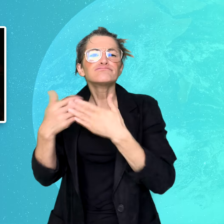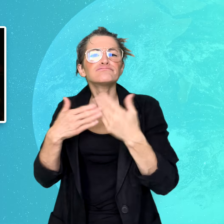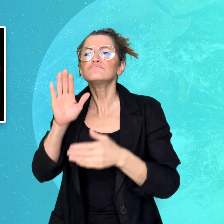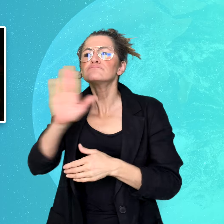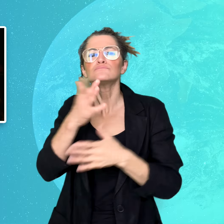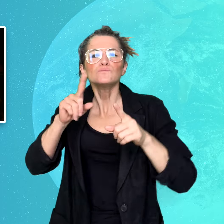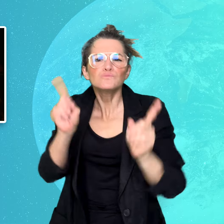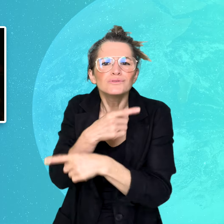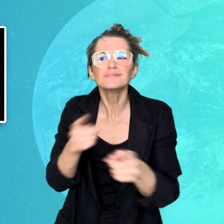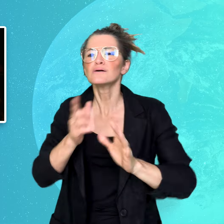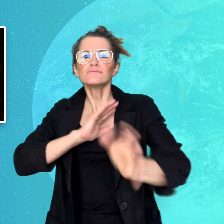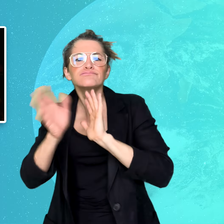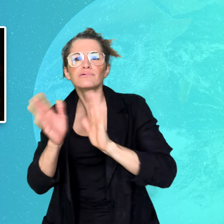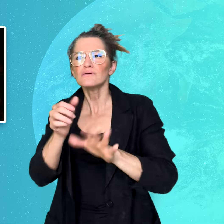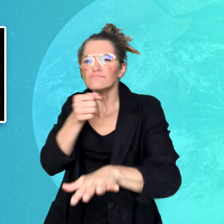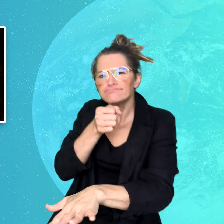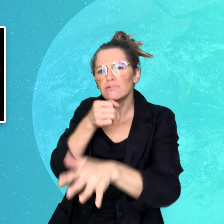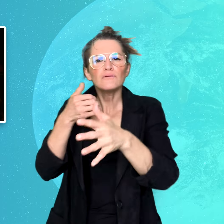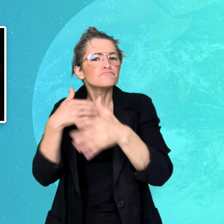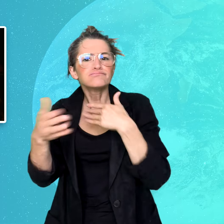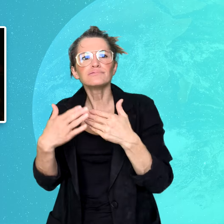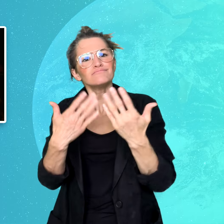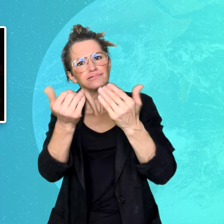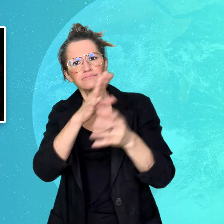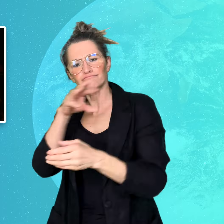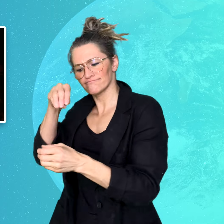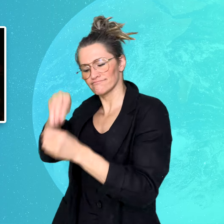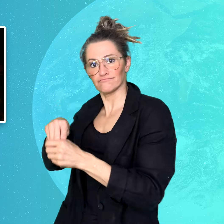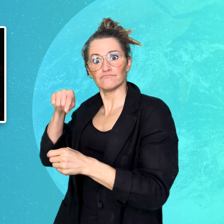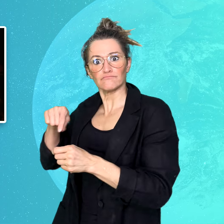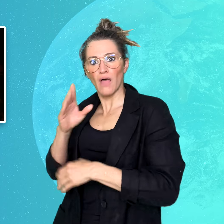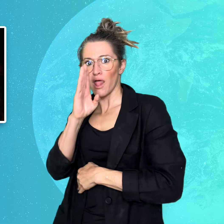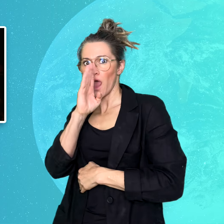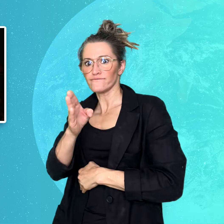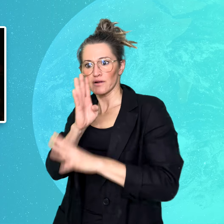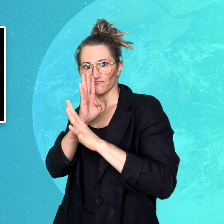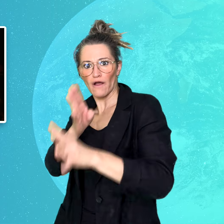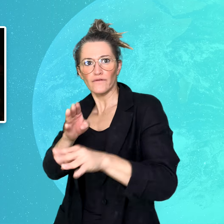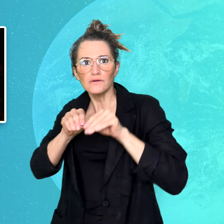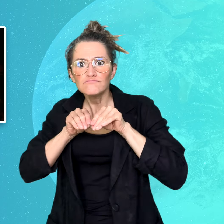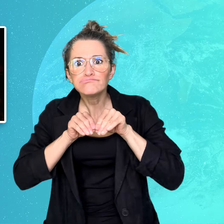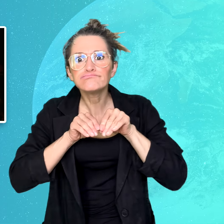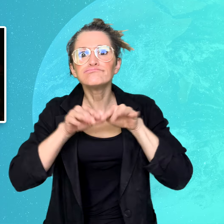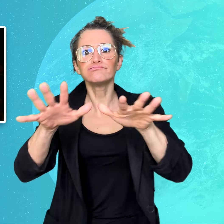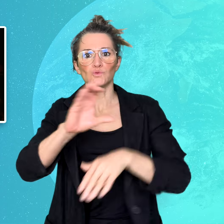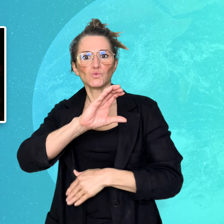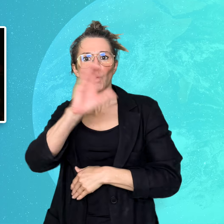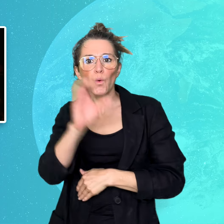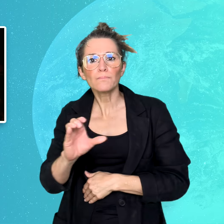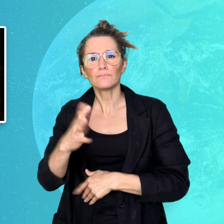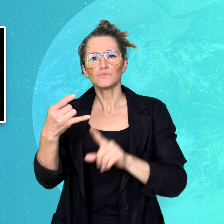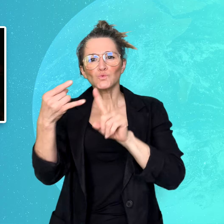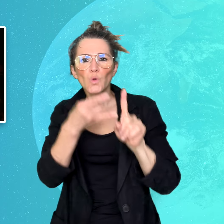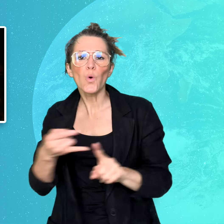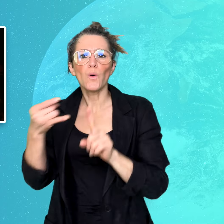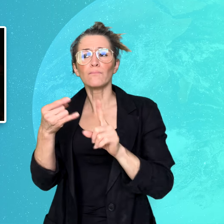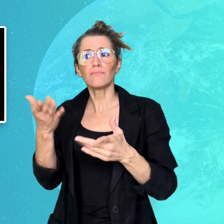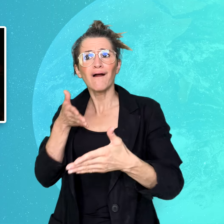to conduct a live stream. This helped to showcase Deaf artists'